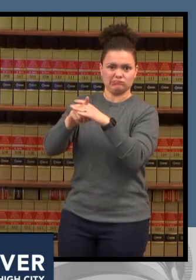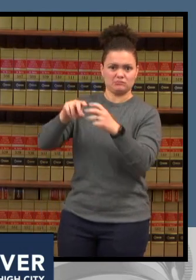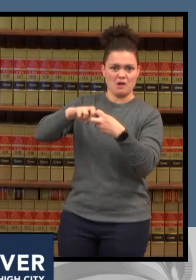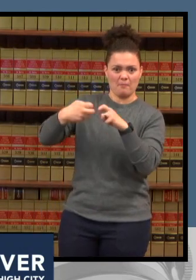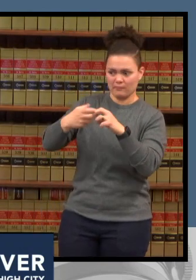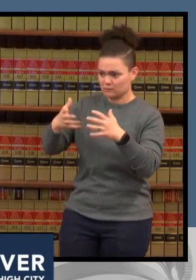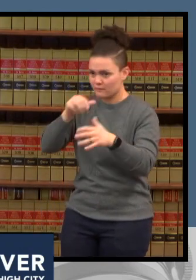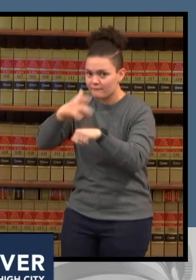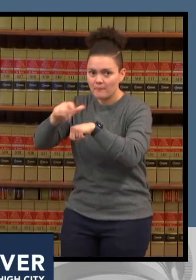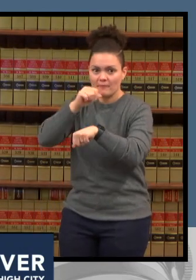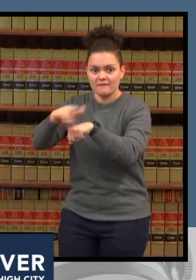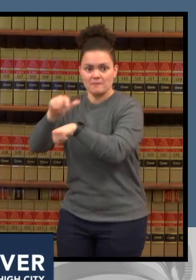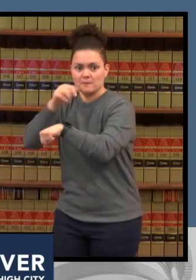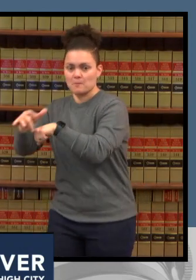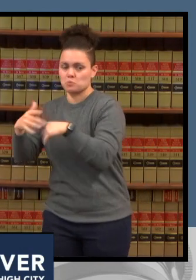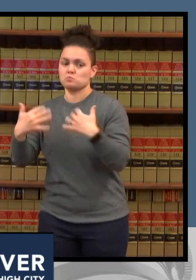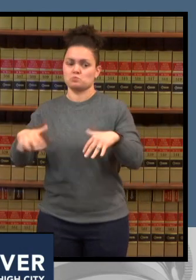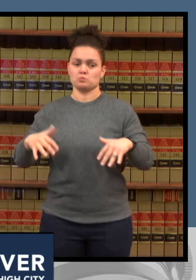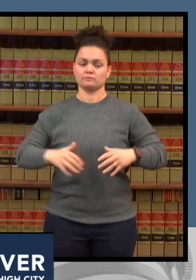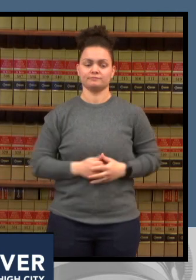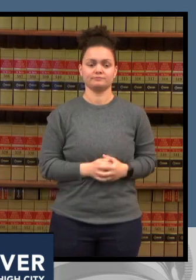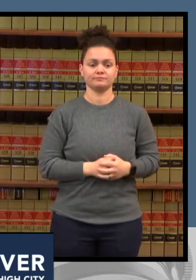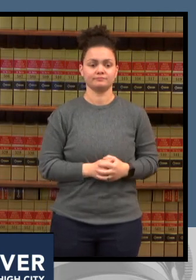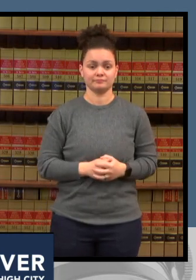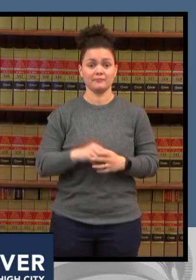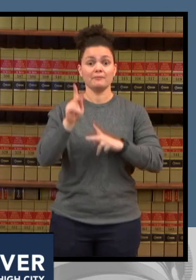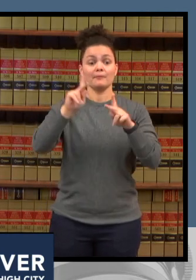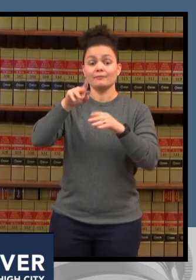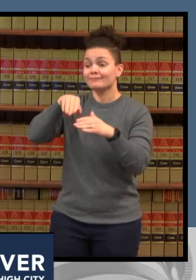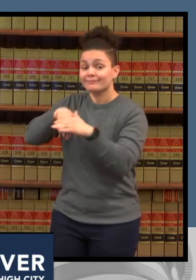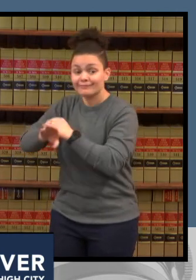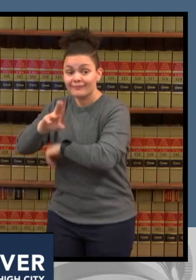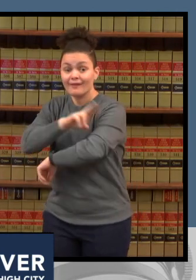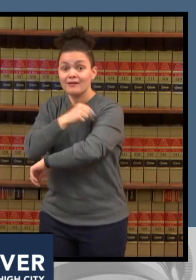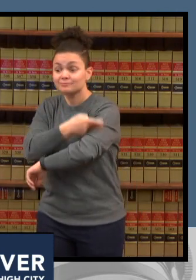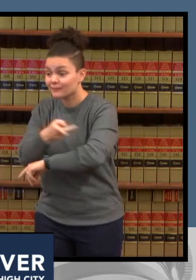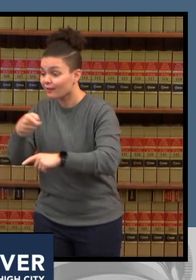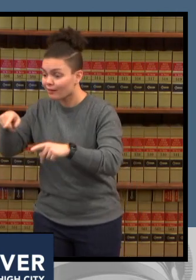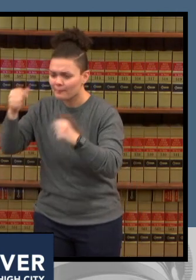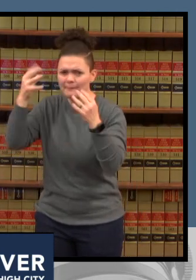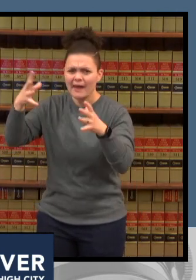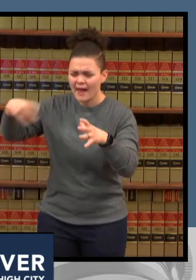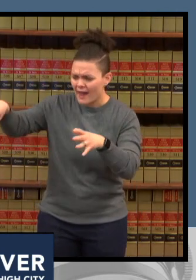what we've seen today especially with the omicron variant being vaccinated and boosted